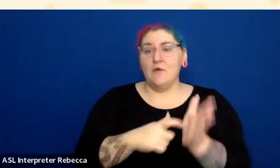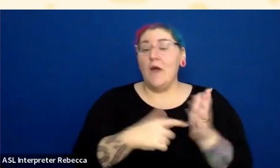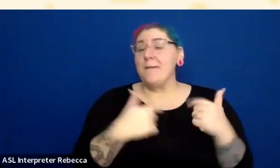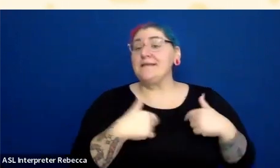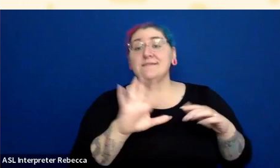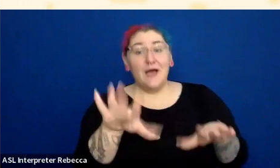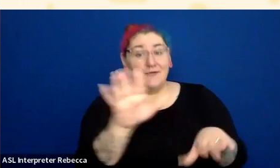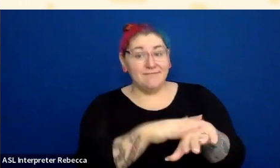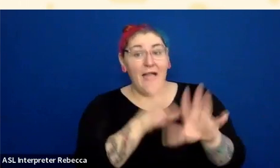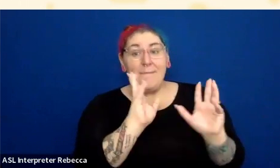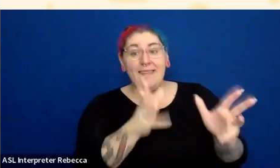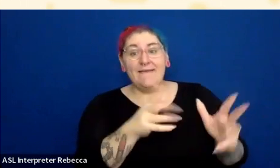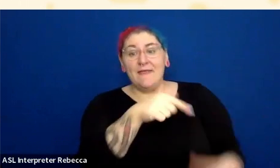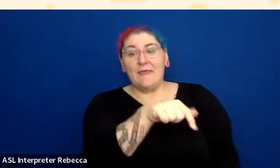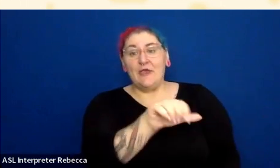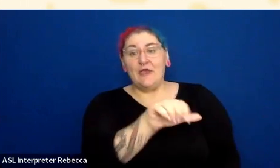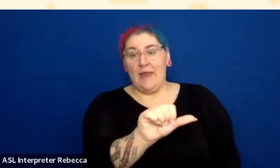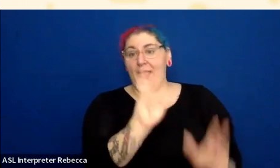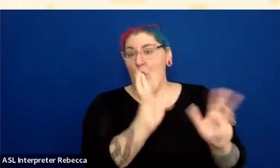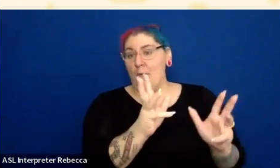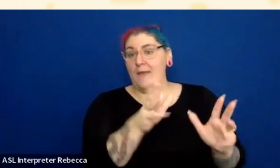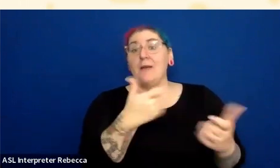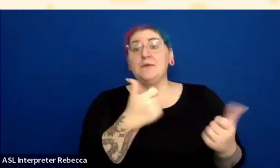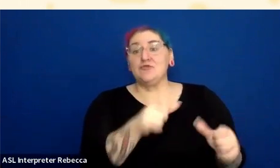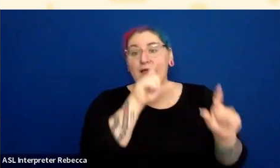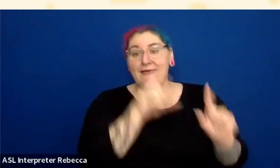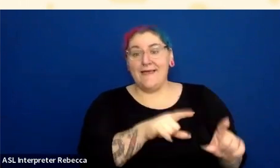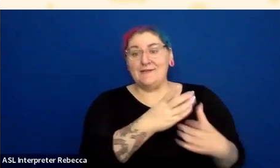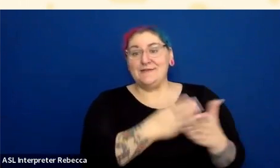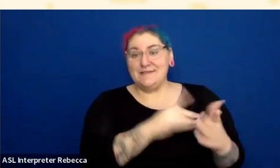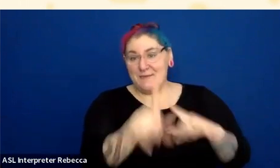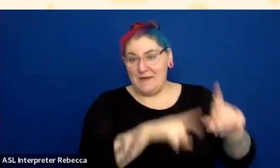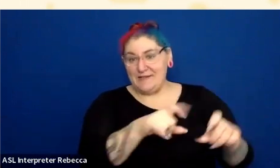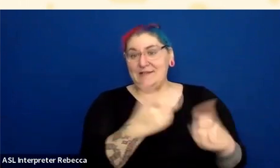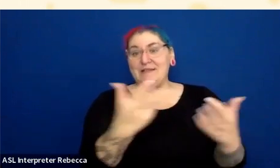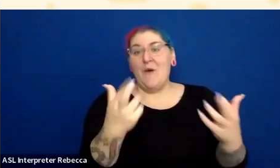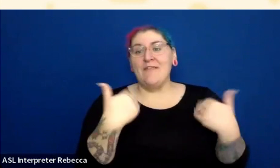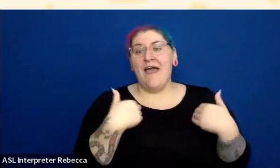and hopefully still keep a couple minutes at the end. There was a question about adding an ARIA label.